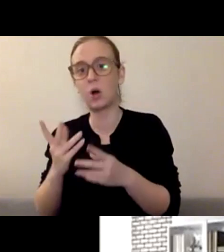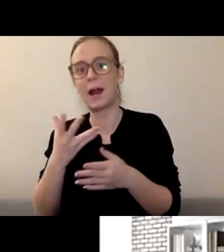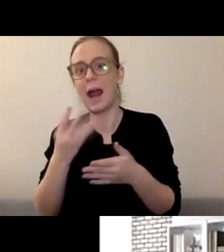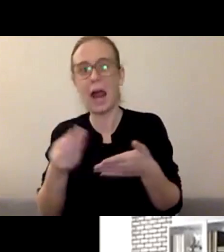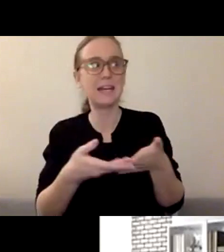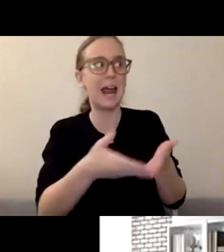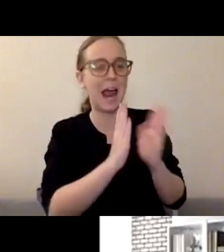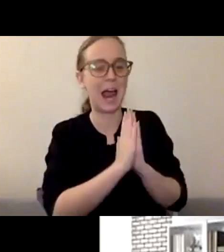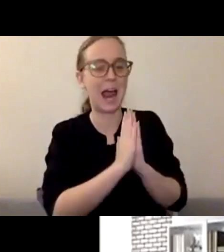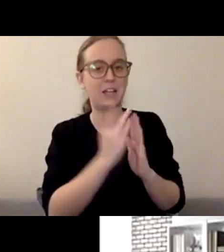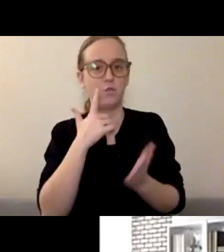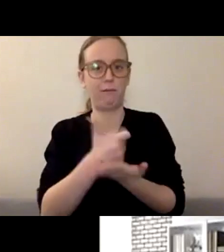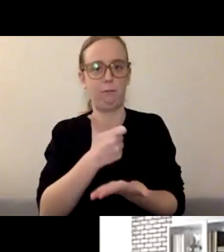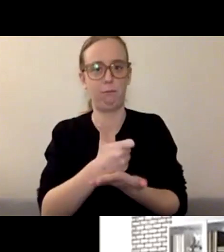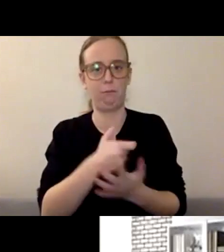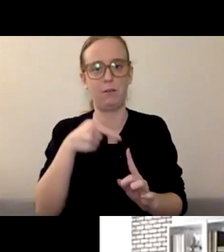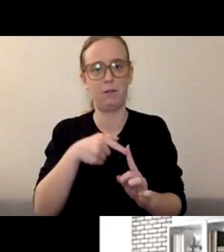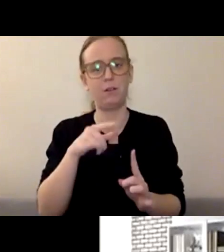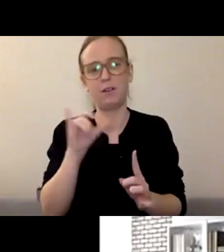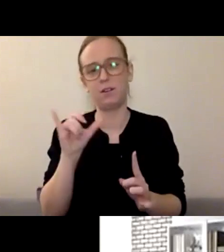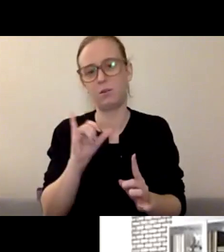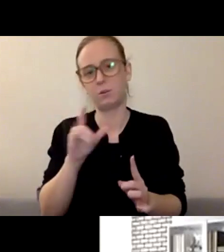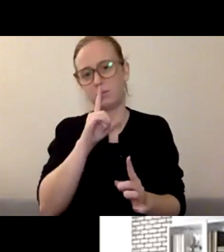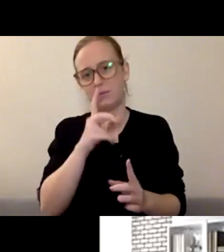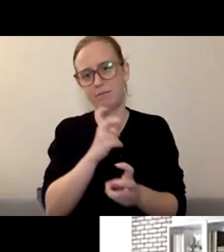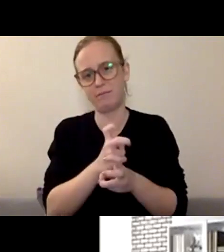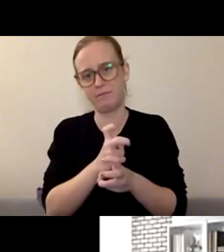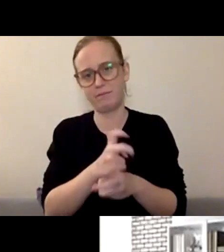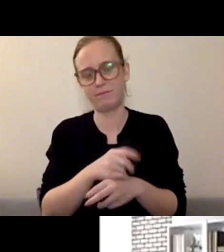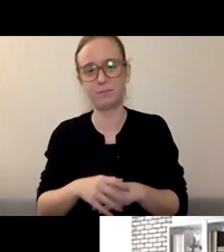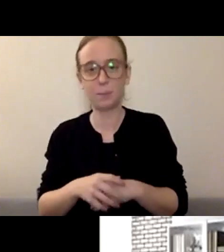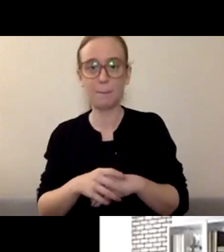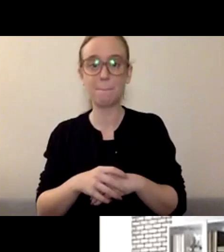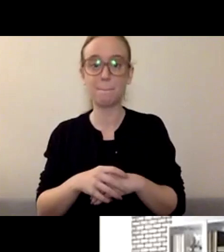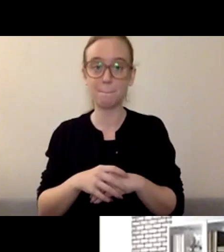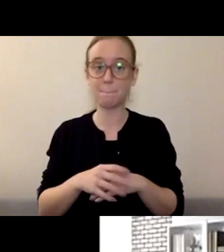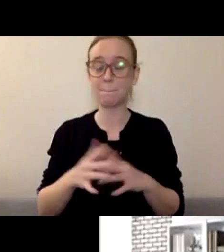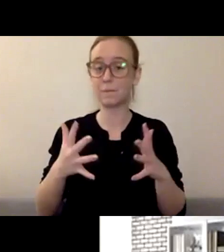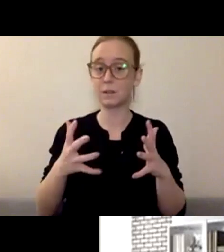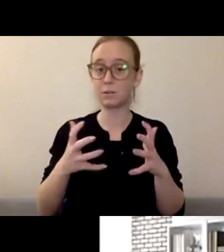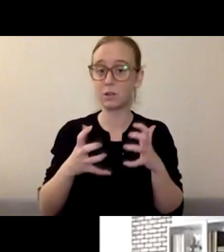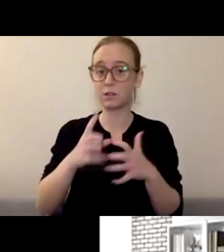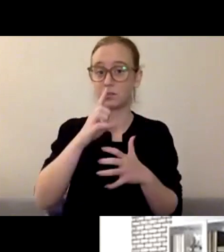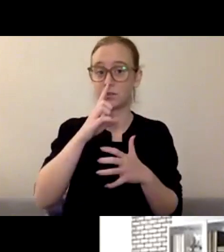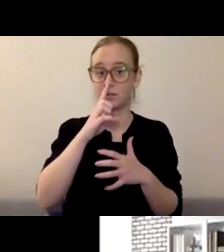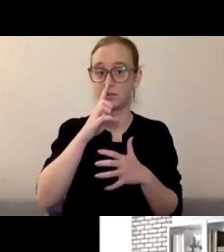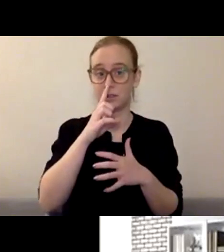I know one of the things we want to talk about or just provide information on is, when do I know if what I'm feeling